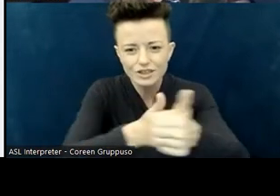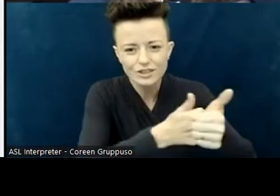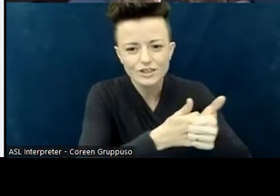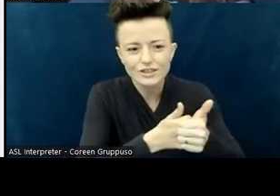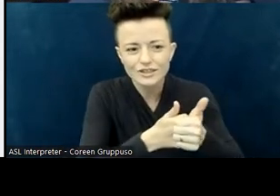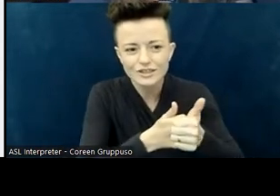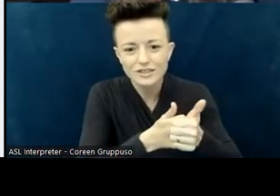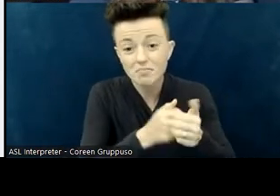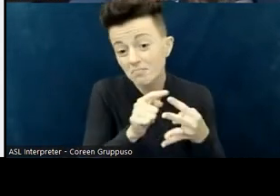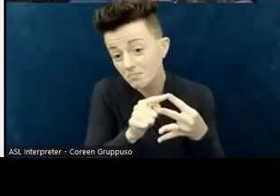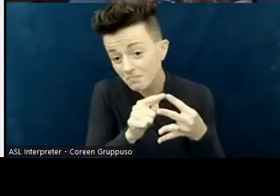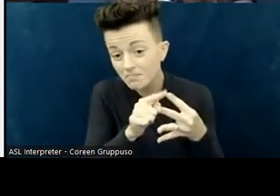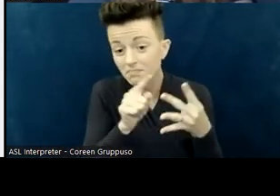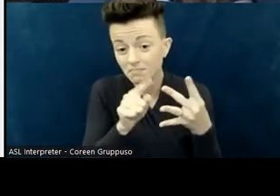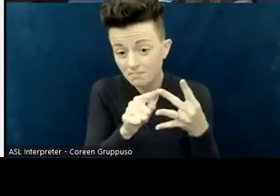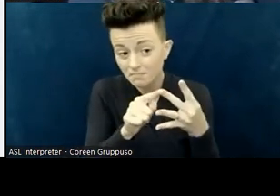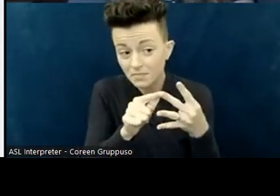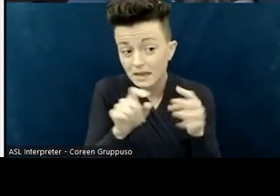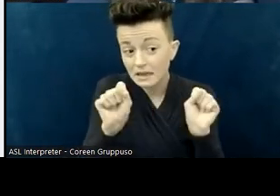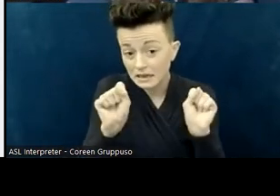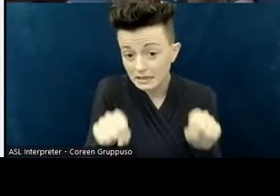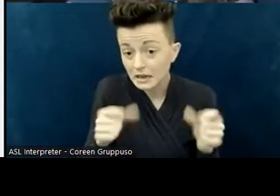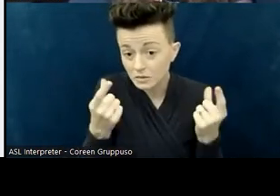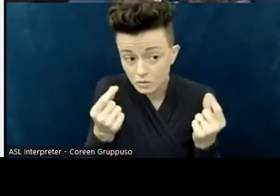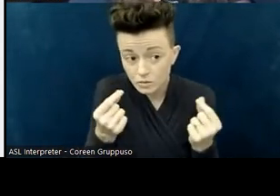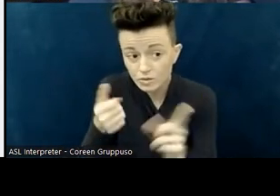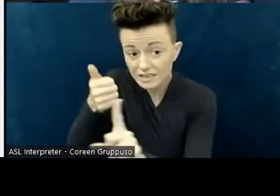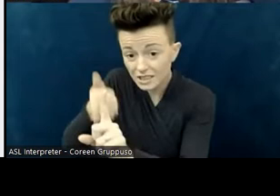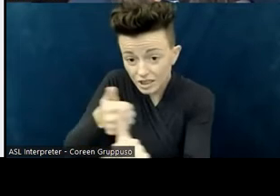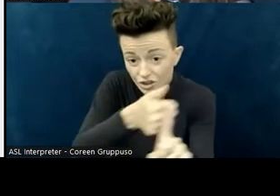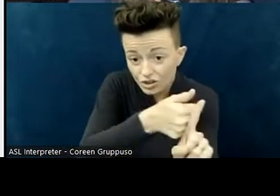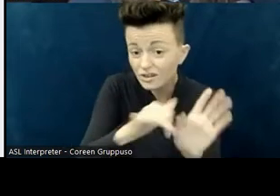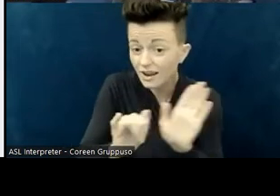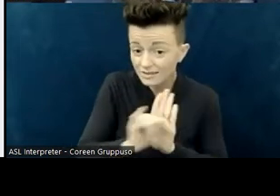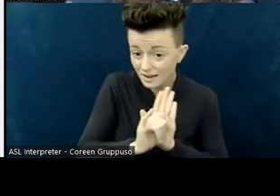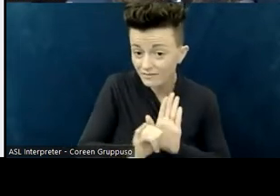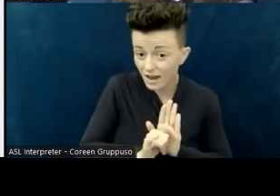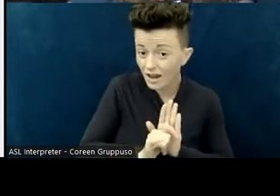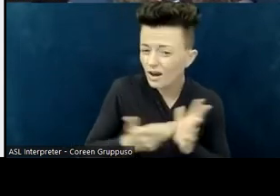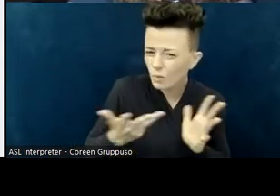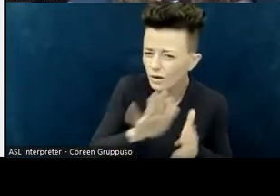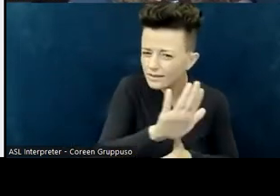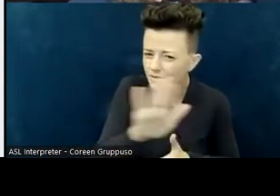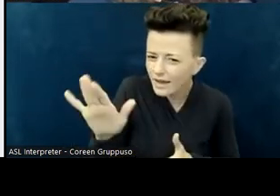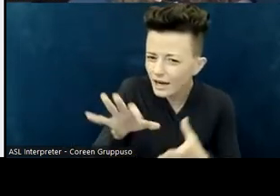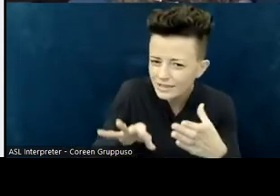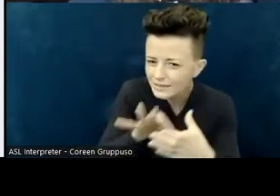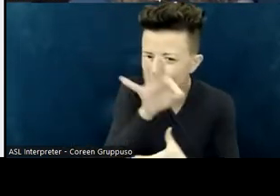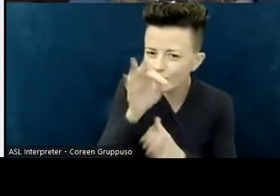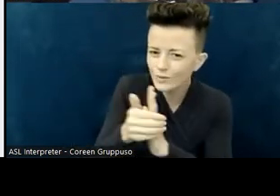one or more of their spiritual gifts, and then working with those folks